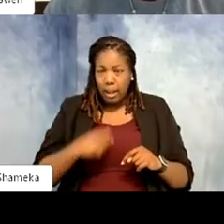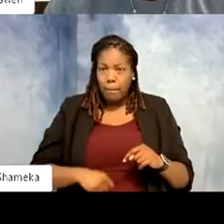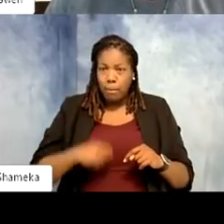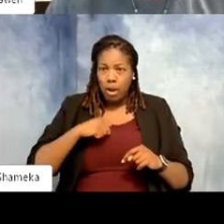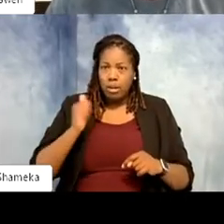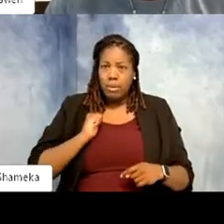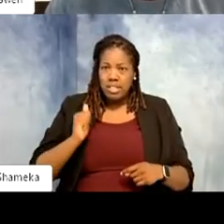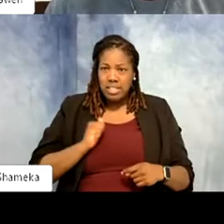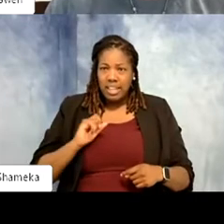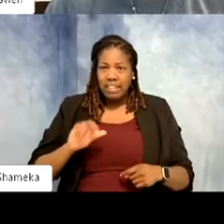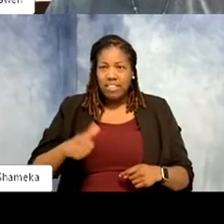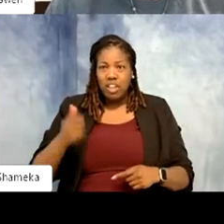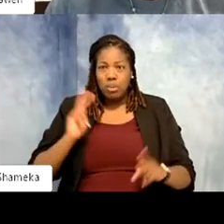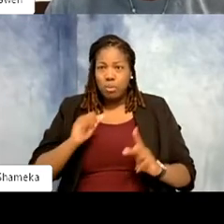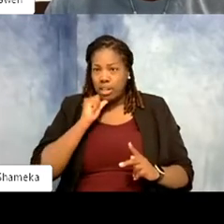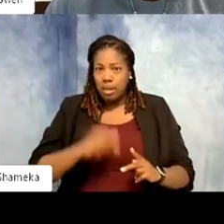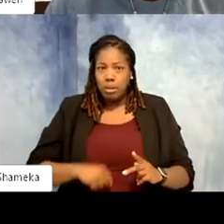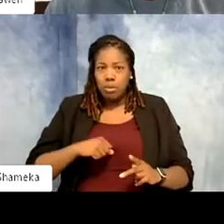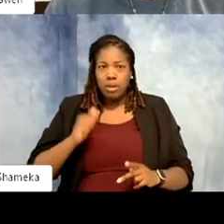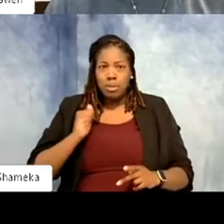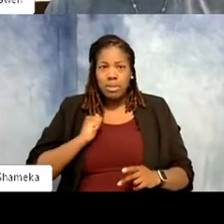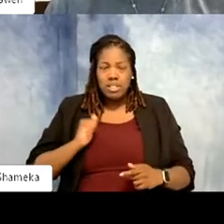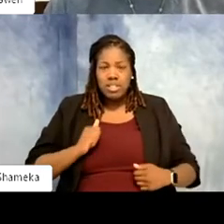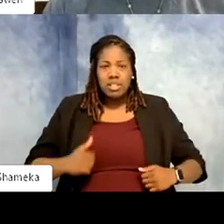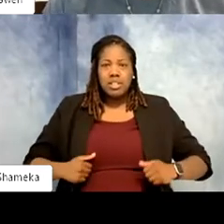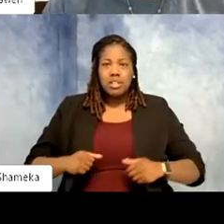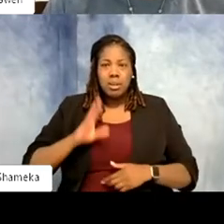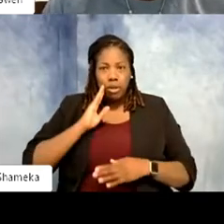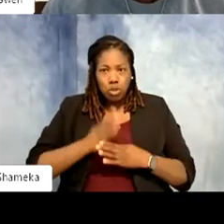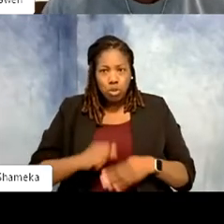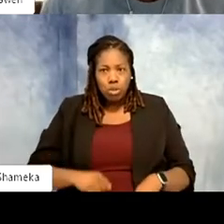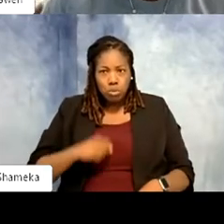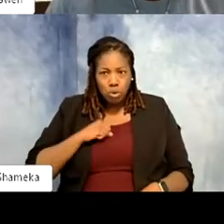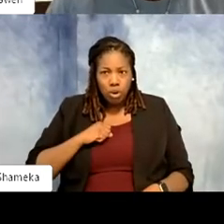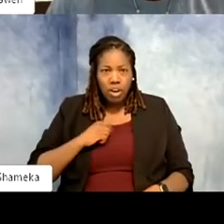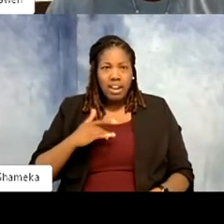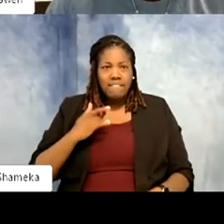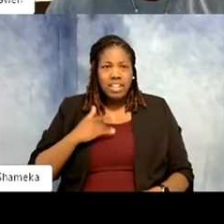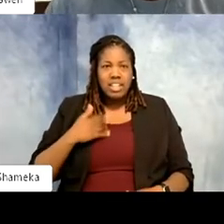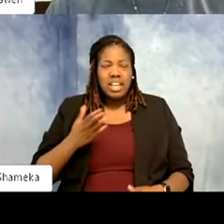If nobody else, is I am, my daughter is. I feel like I've helped a lot of people through internship